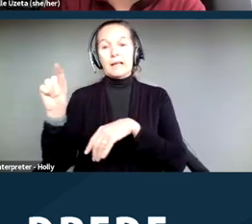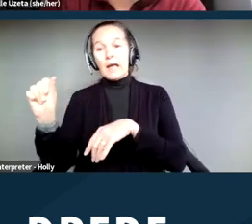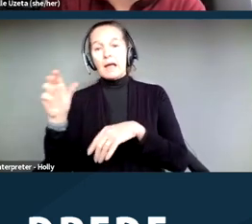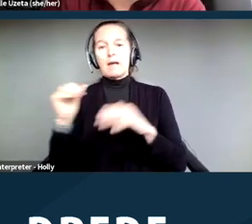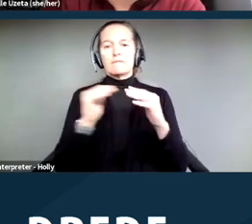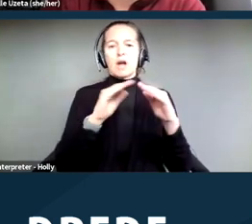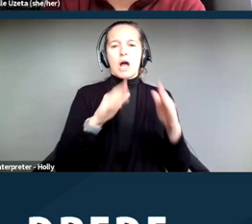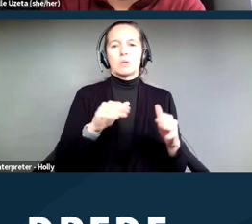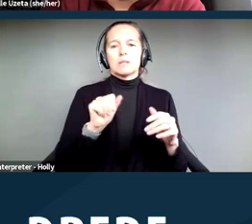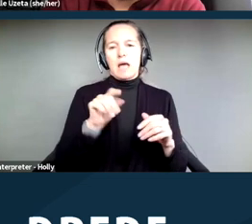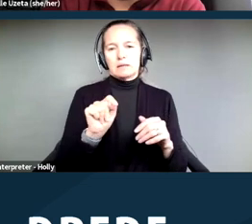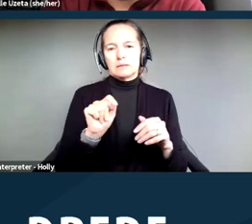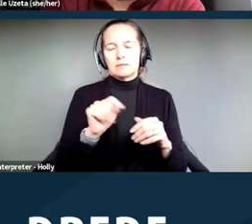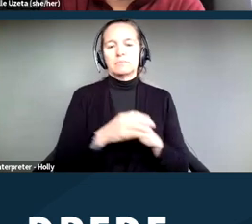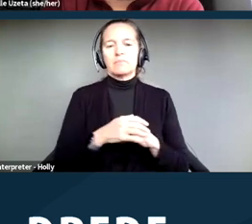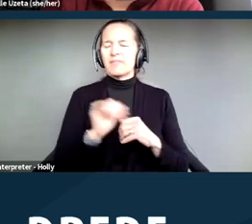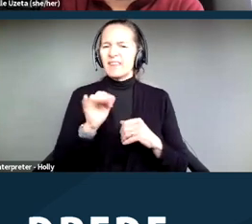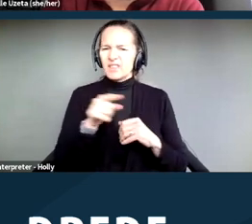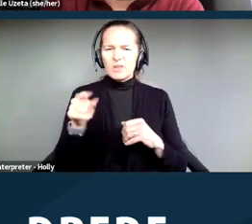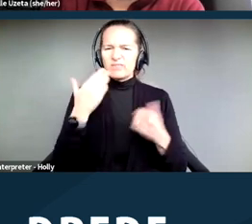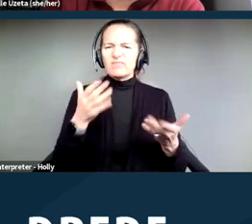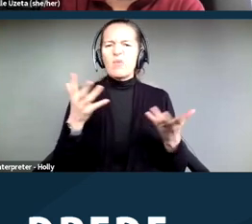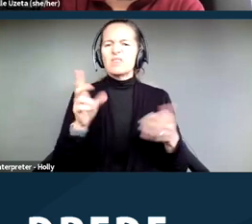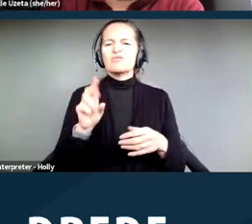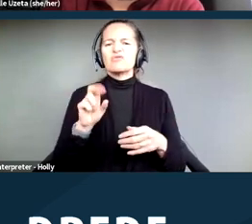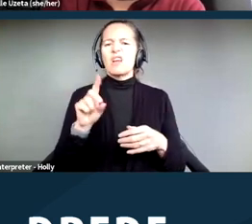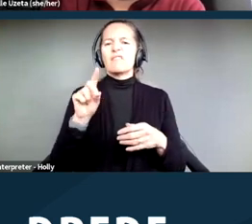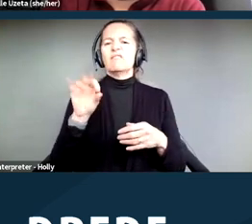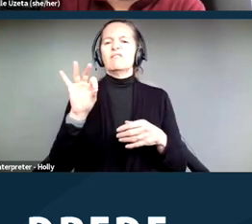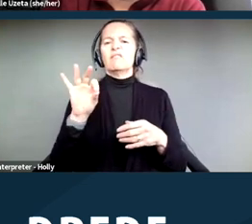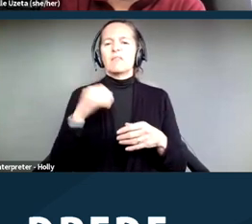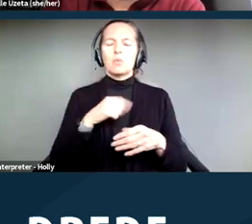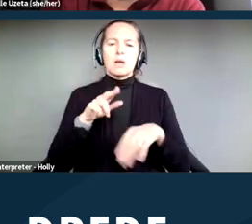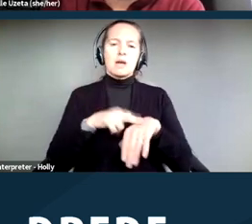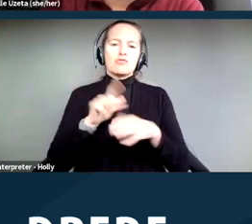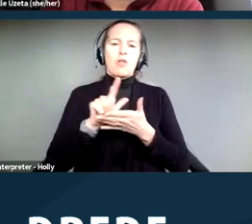For those unfamiliar with DREDF, we are a national law and policy center,